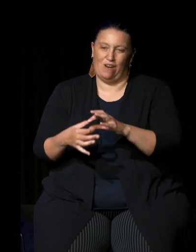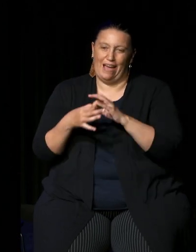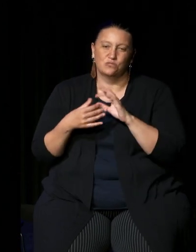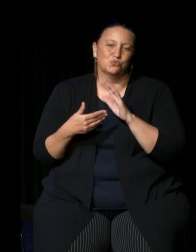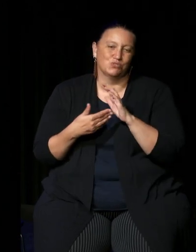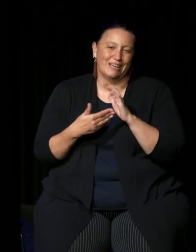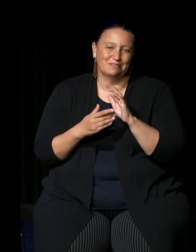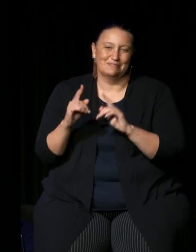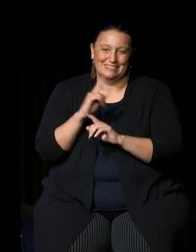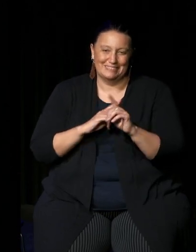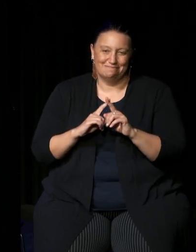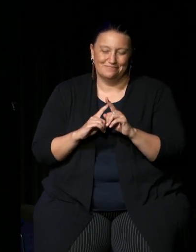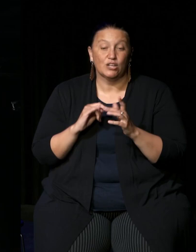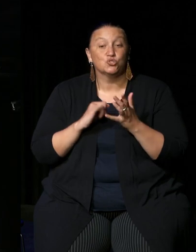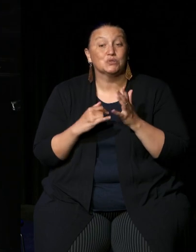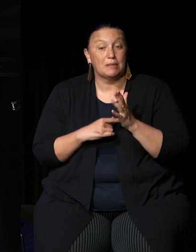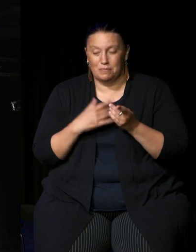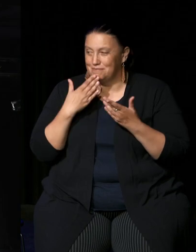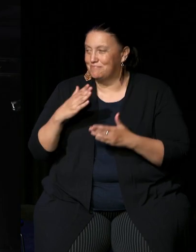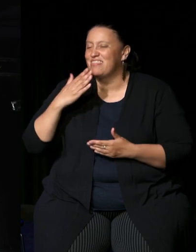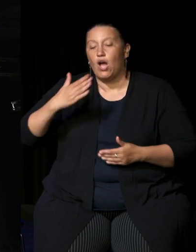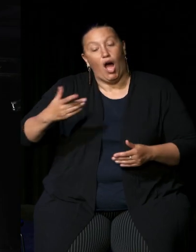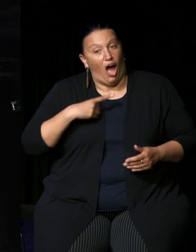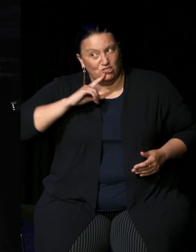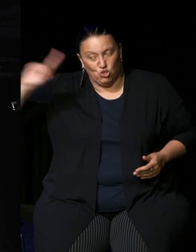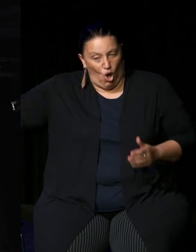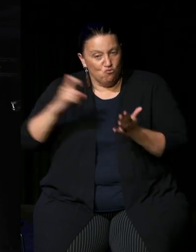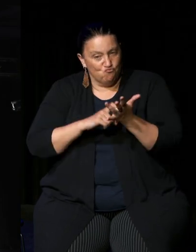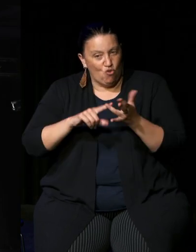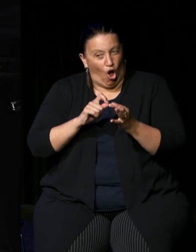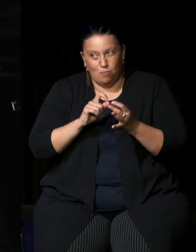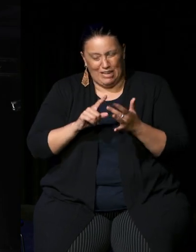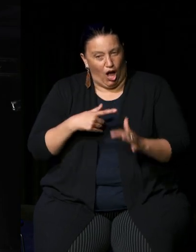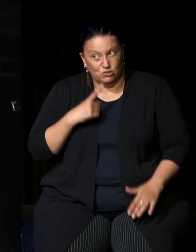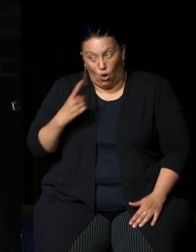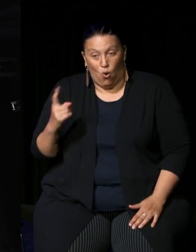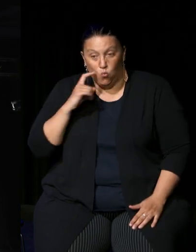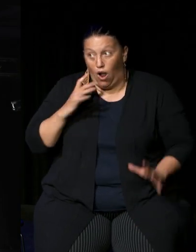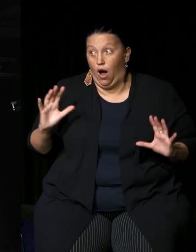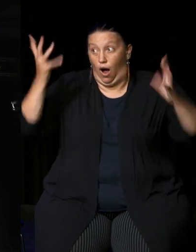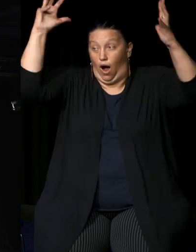you thank you very much Robbie I told Robbie that people in the mountains would be thrilled that he